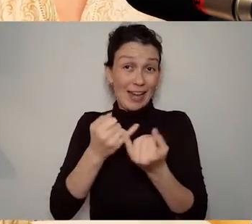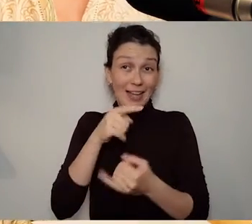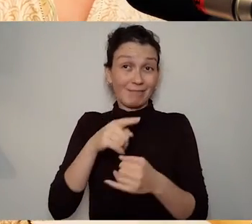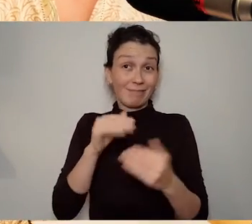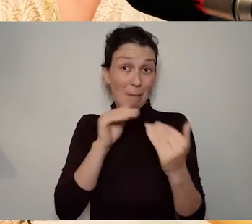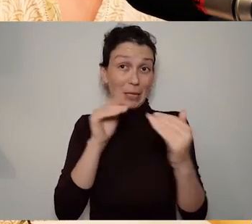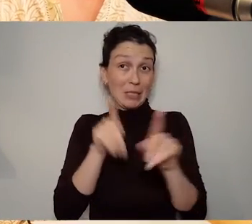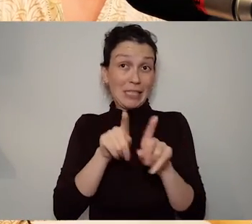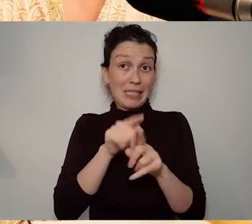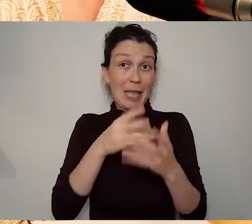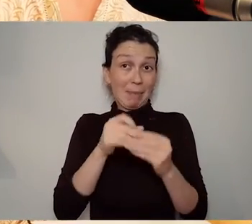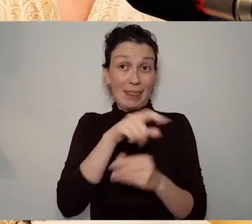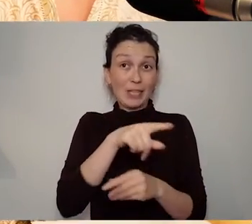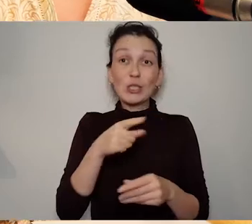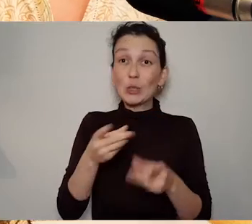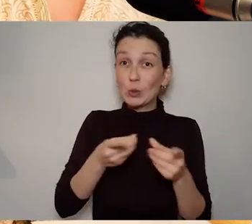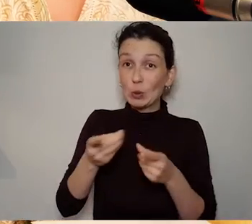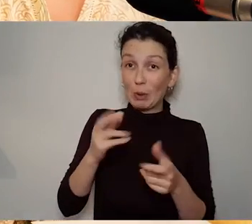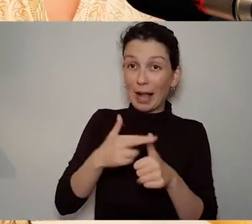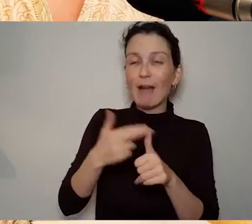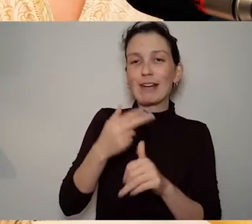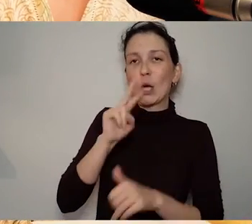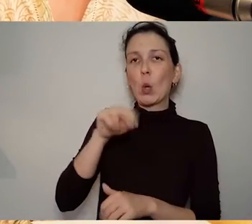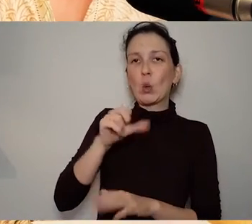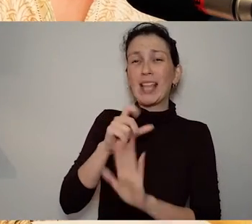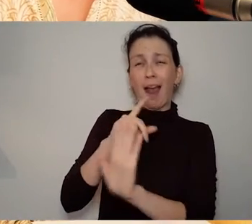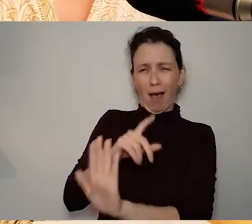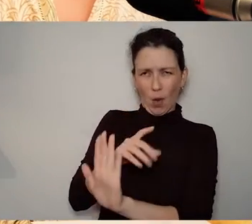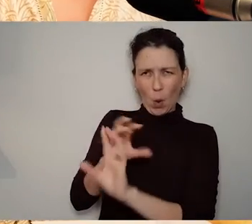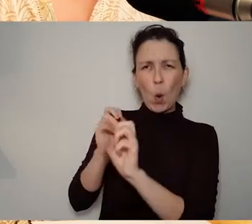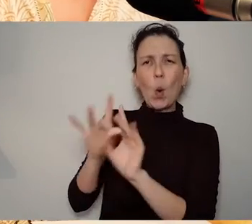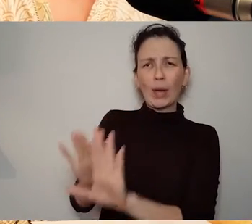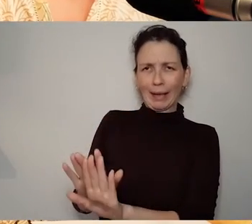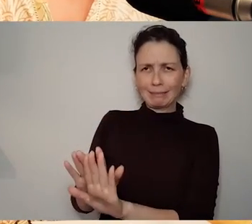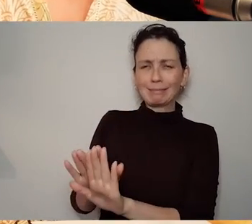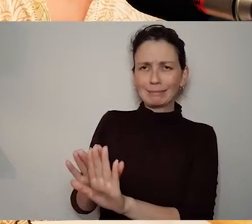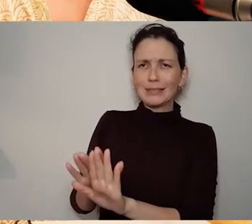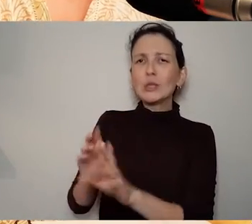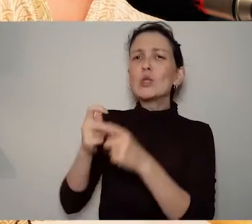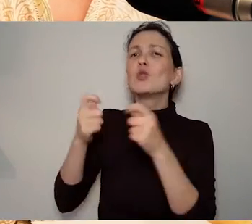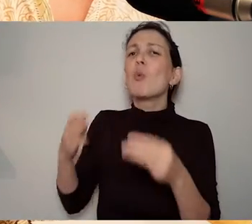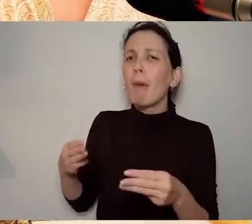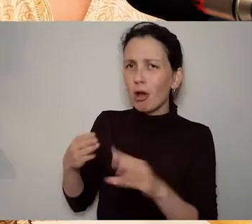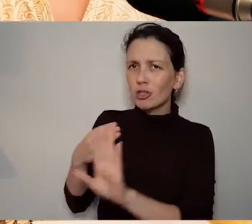coming on board with us and maybe doing something around this project and so it's been fascinating